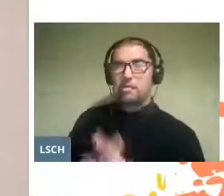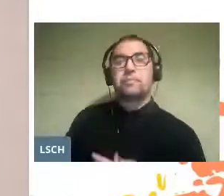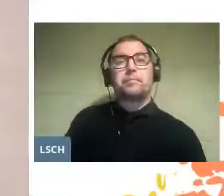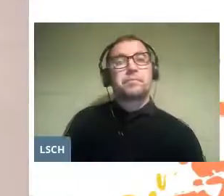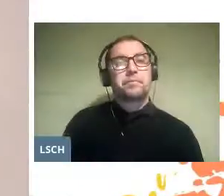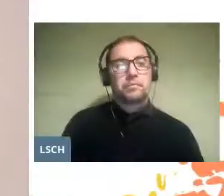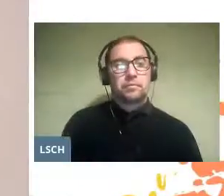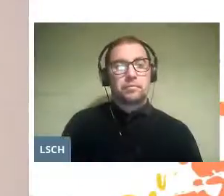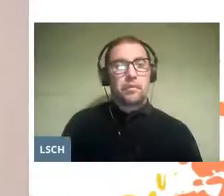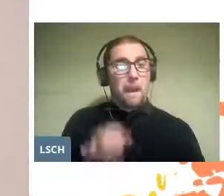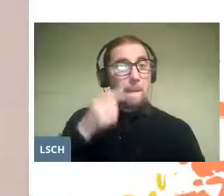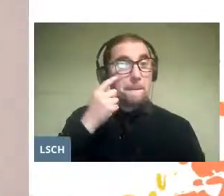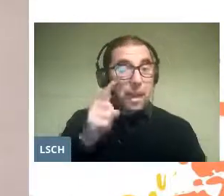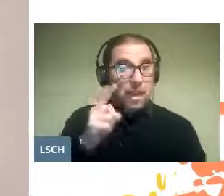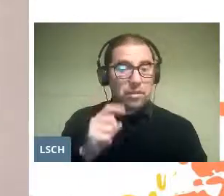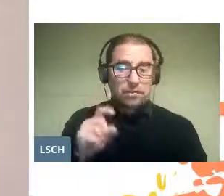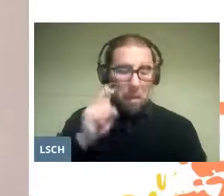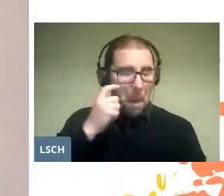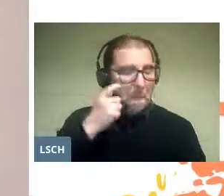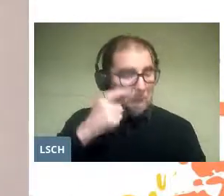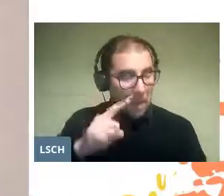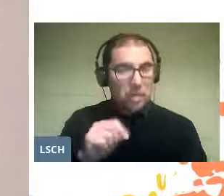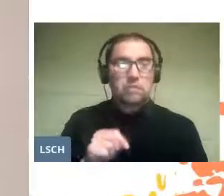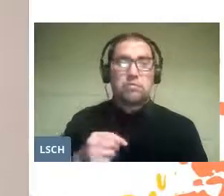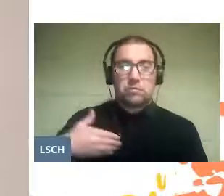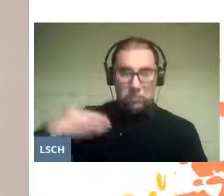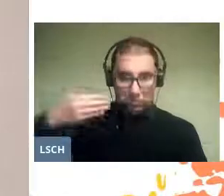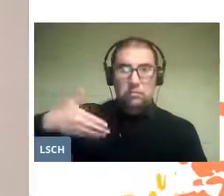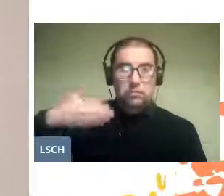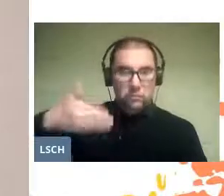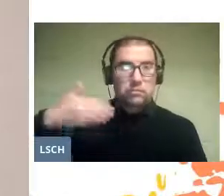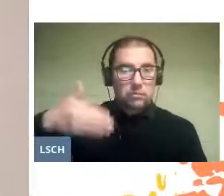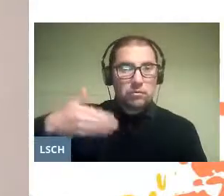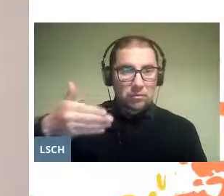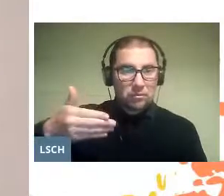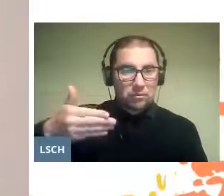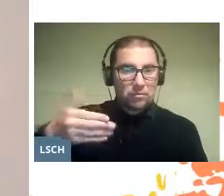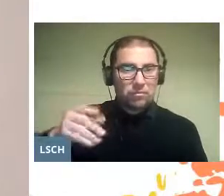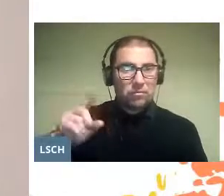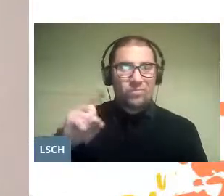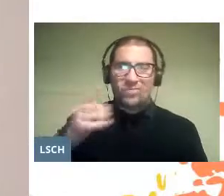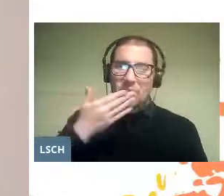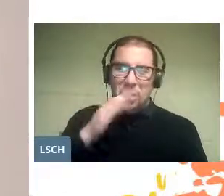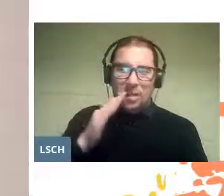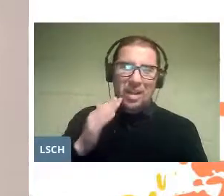Although that state of affairs has not improved in many parts of the world